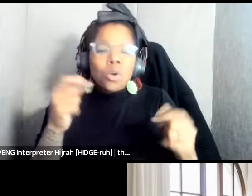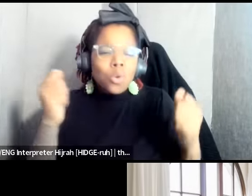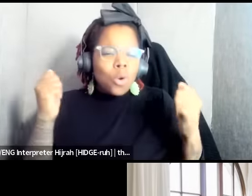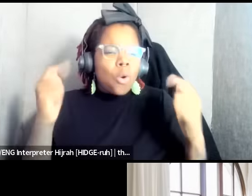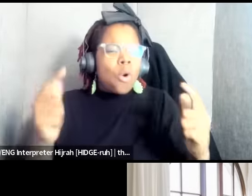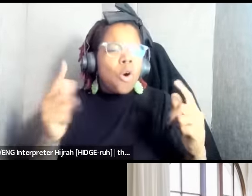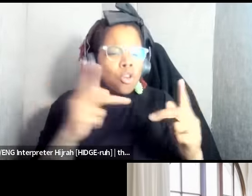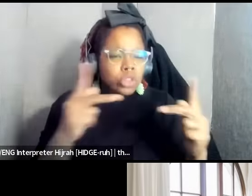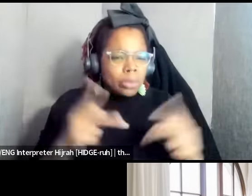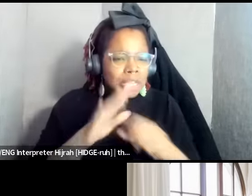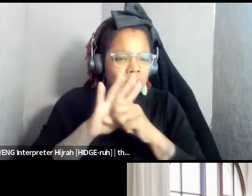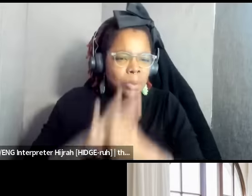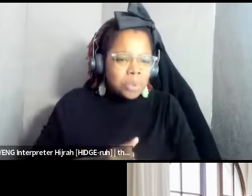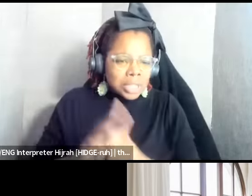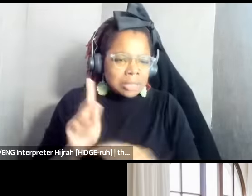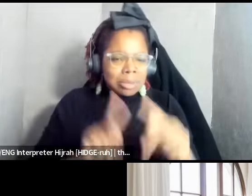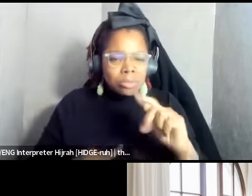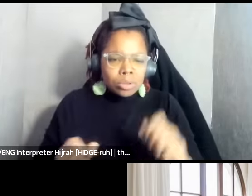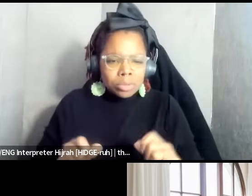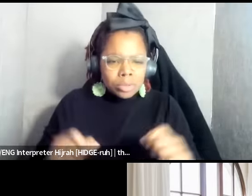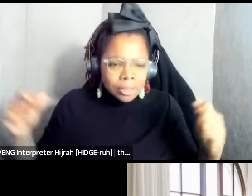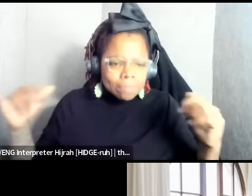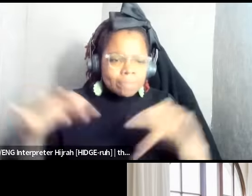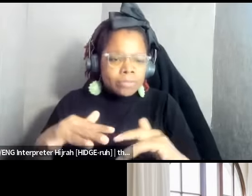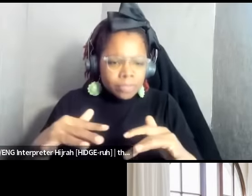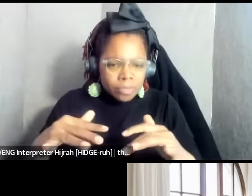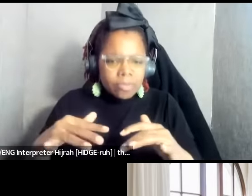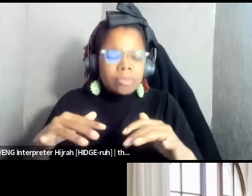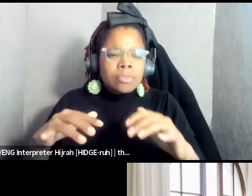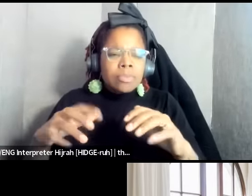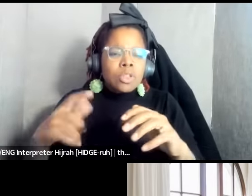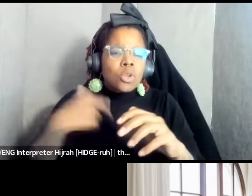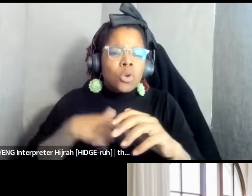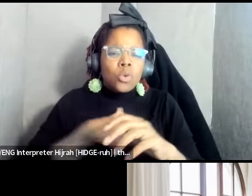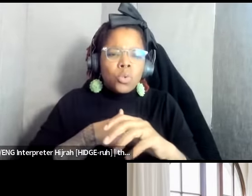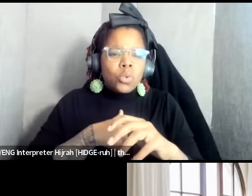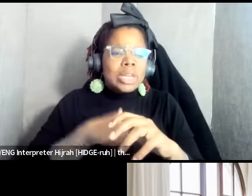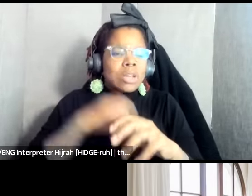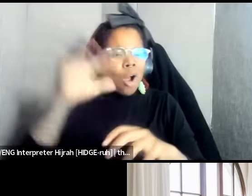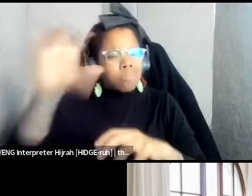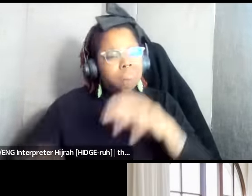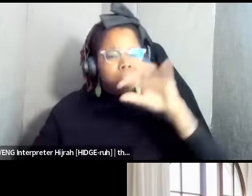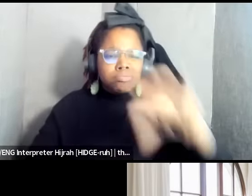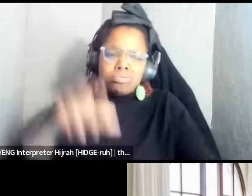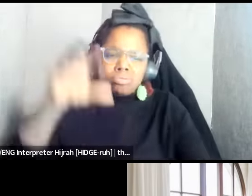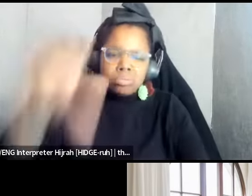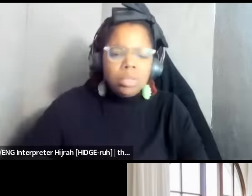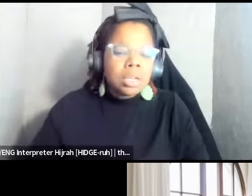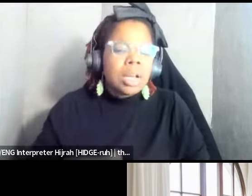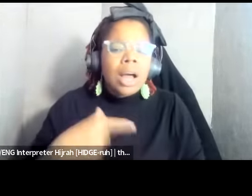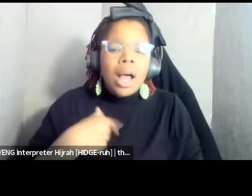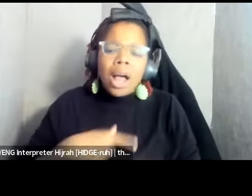are taking we are chopping at the root I want to give a shout out to one of our close Partners in